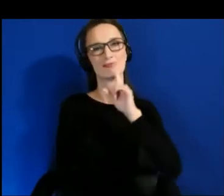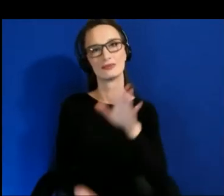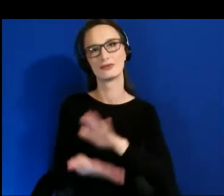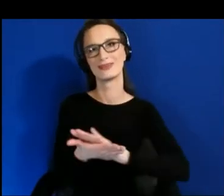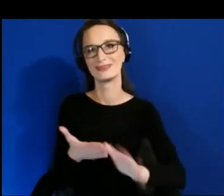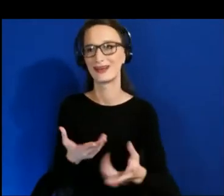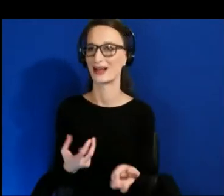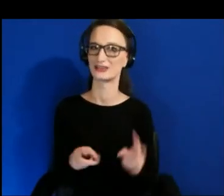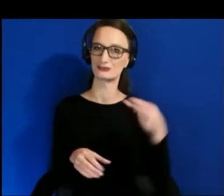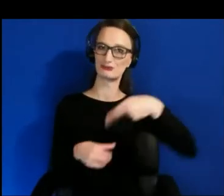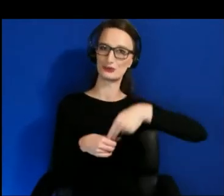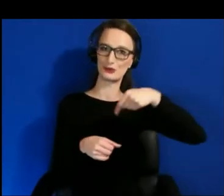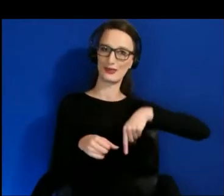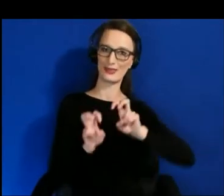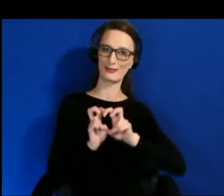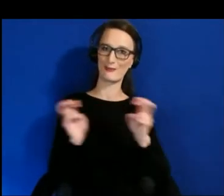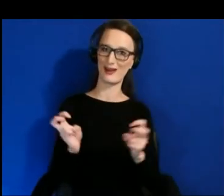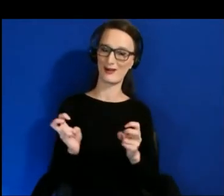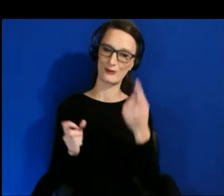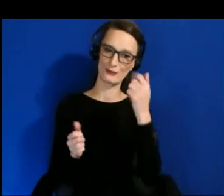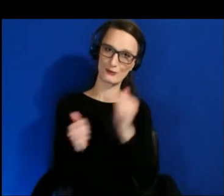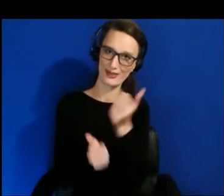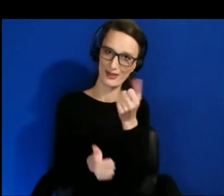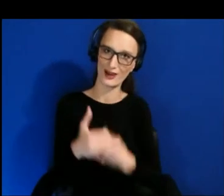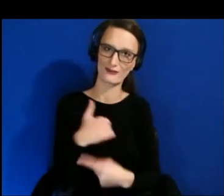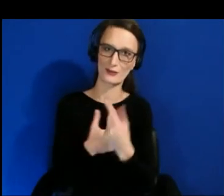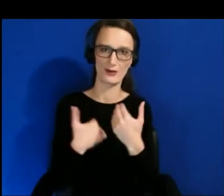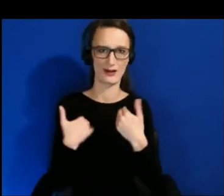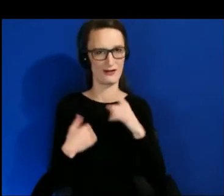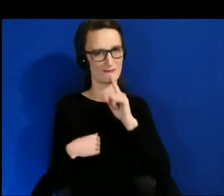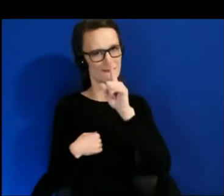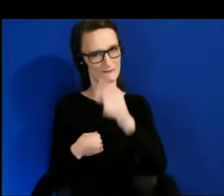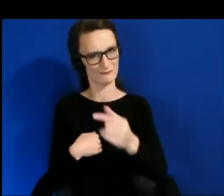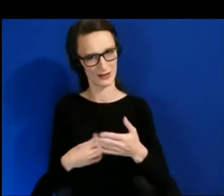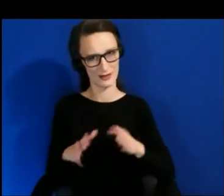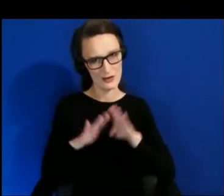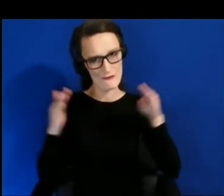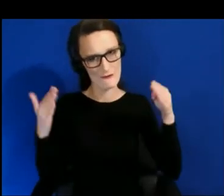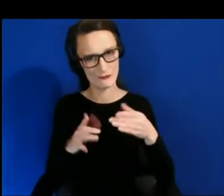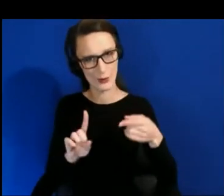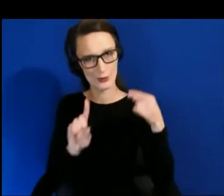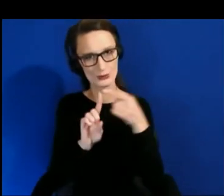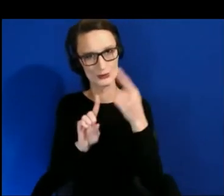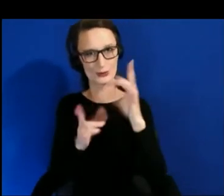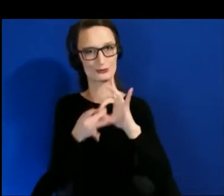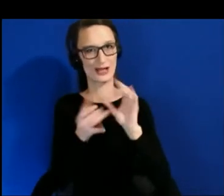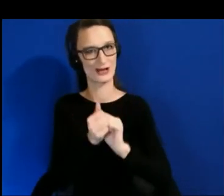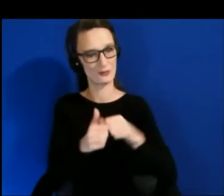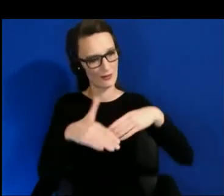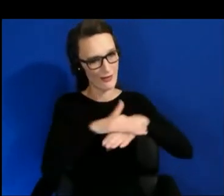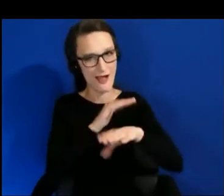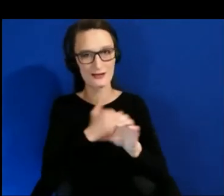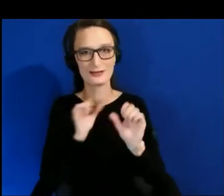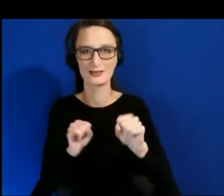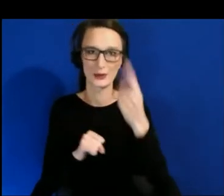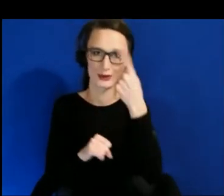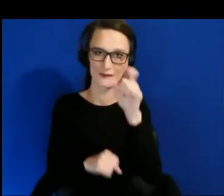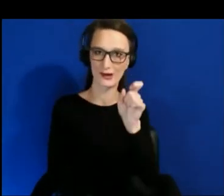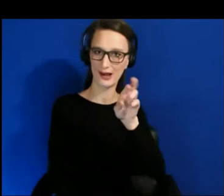that has focused goals on XR accessibility. That's precisely what we need in our industry.